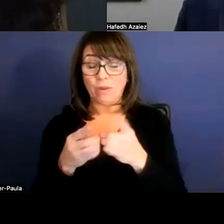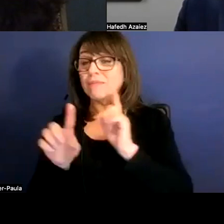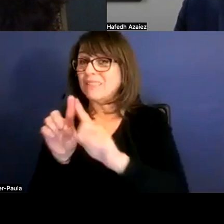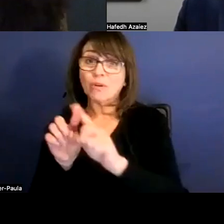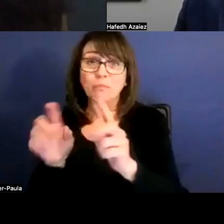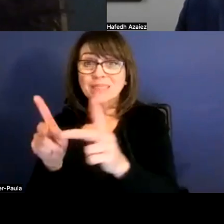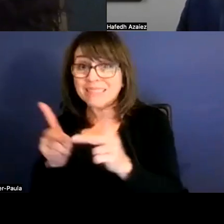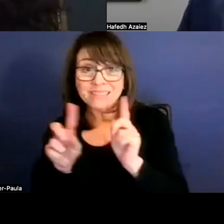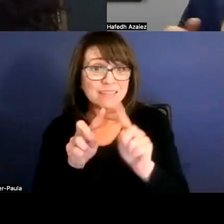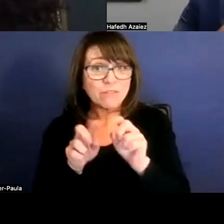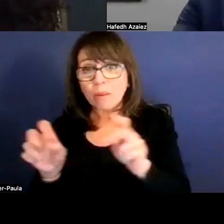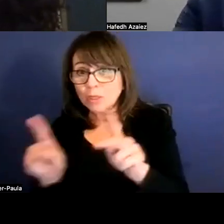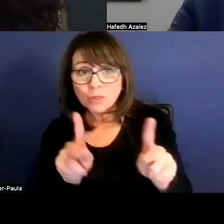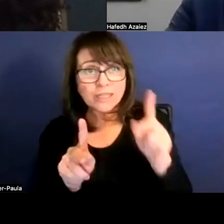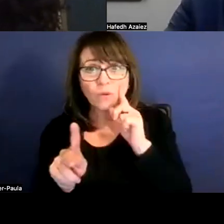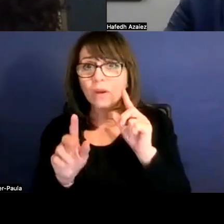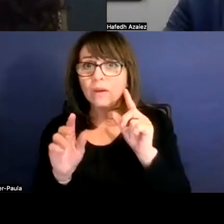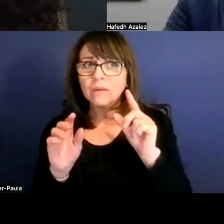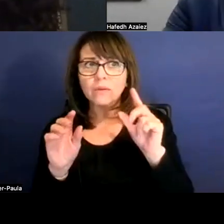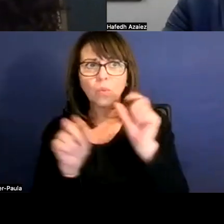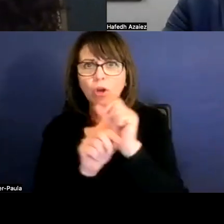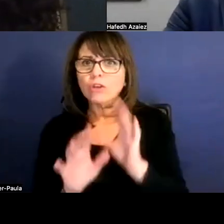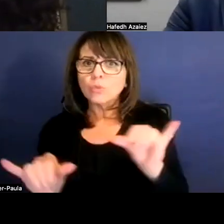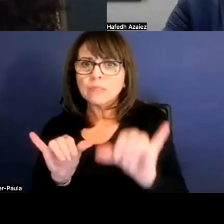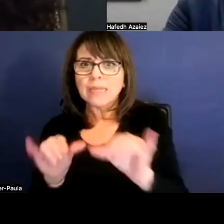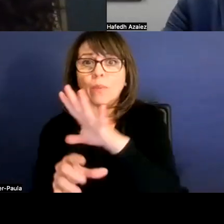for employees to continue to grow with the district. Thank you.